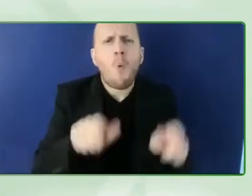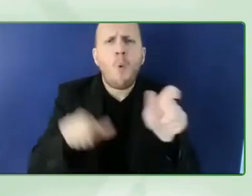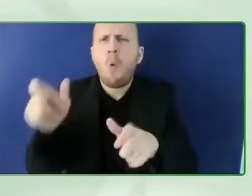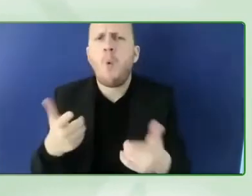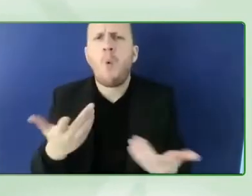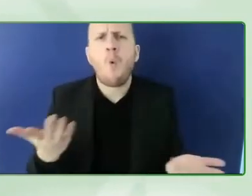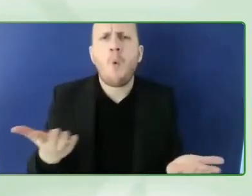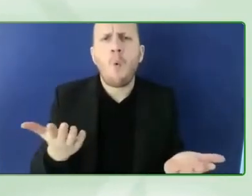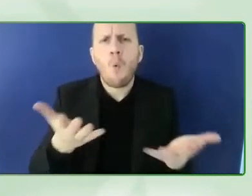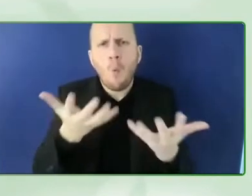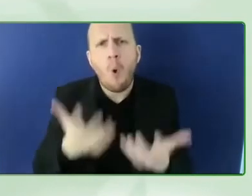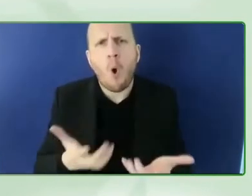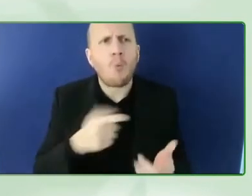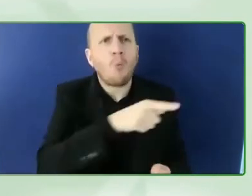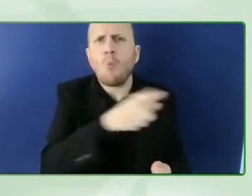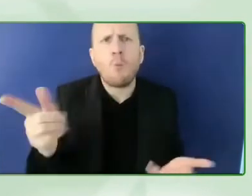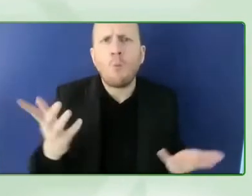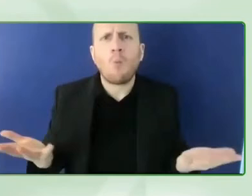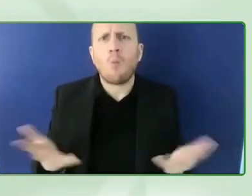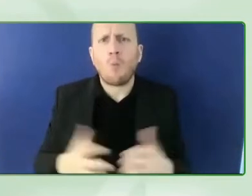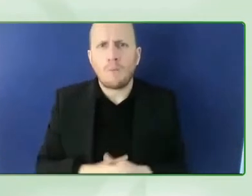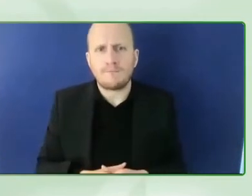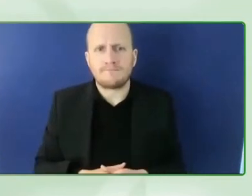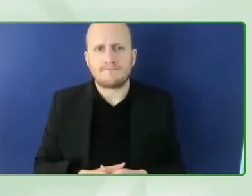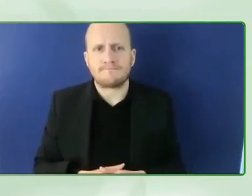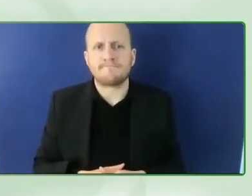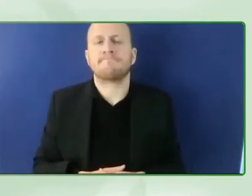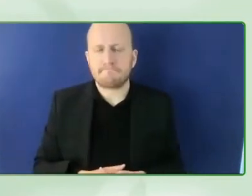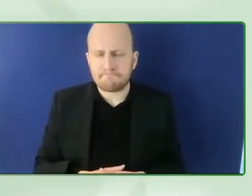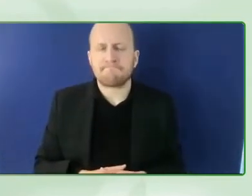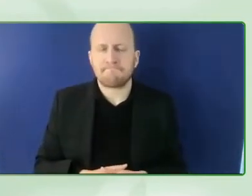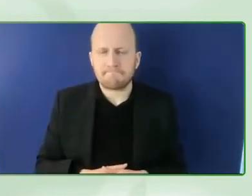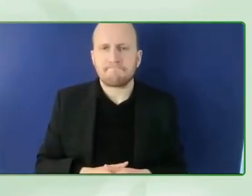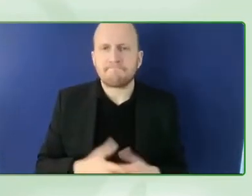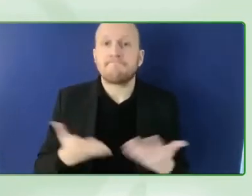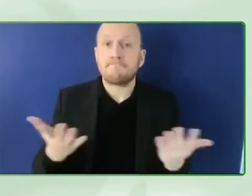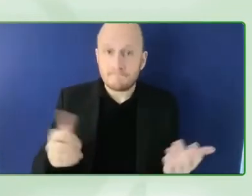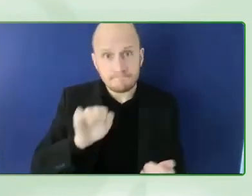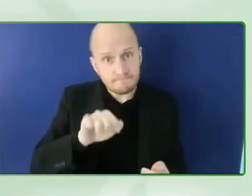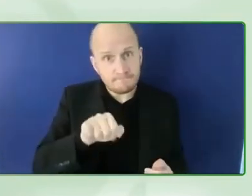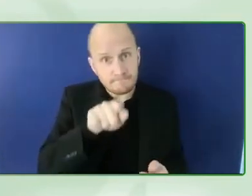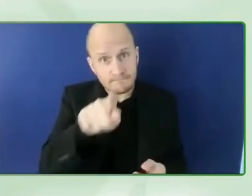course and healthcare but it's about aviation and it's about education and it's about employment and